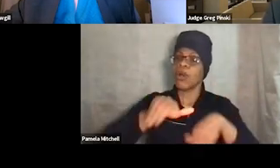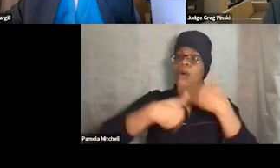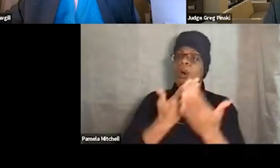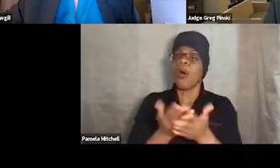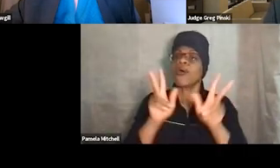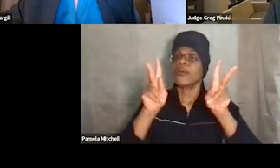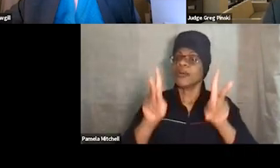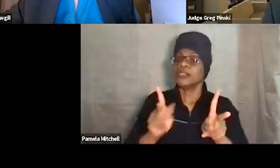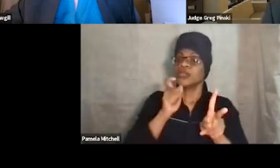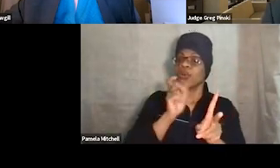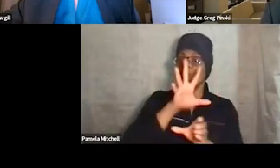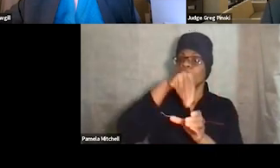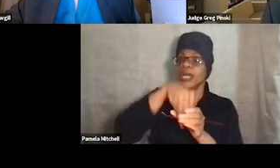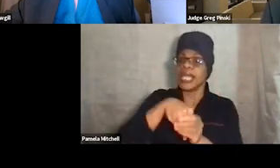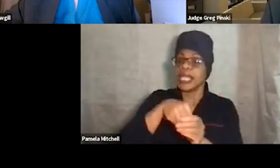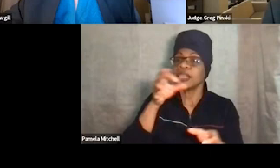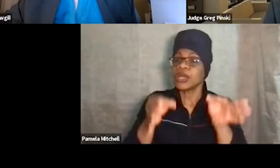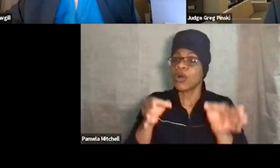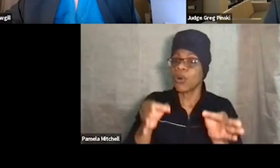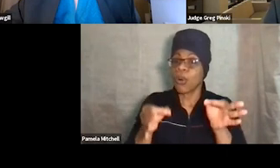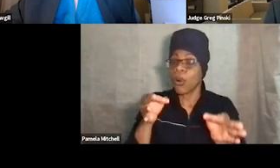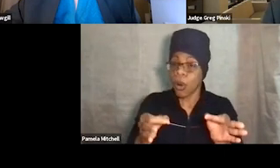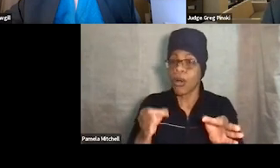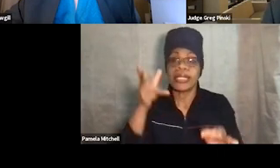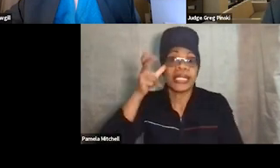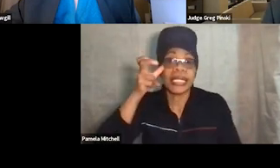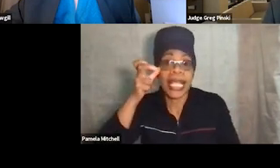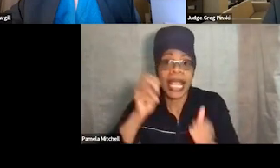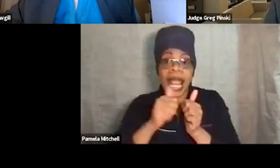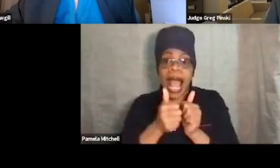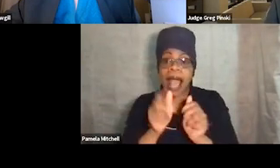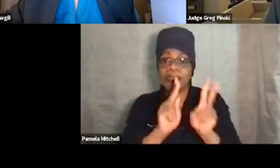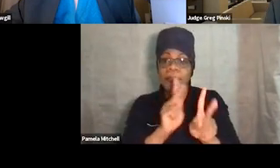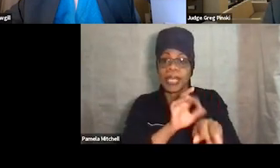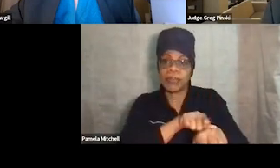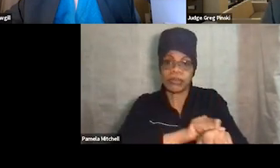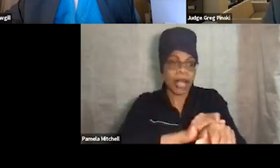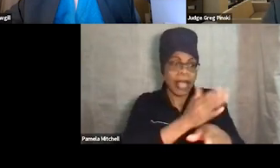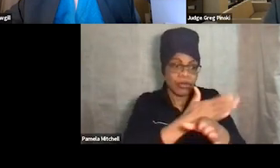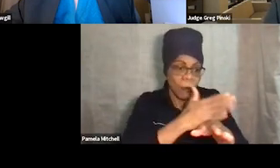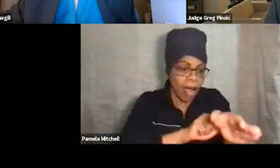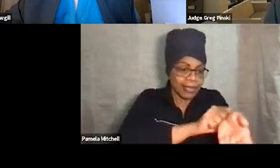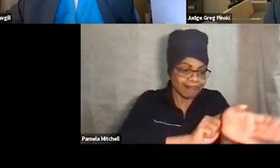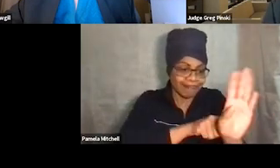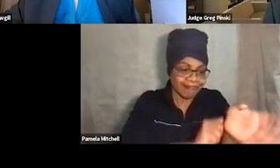had the opportunity to hear that we can detect tampers. And that if you do tamper with your monitoring device,